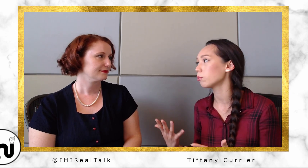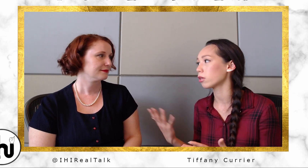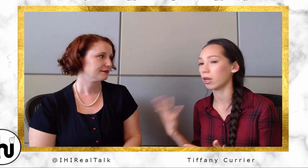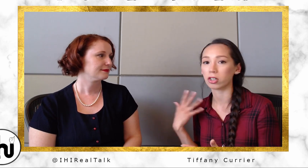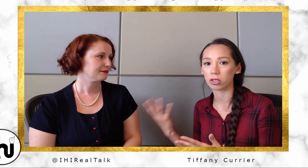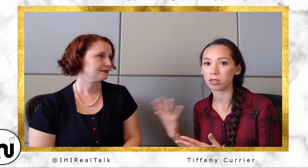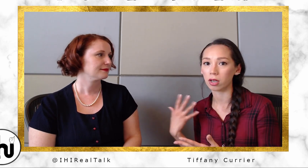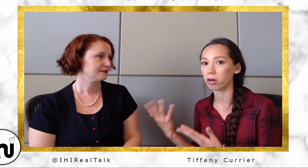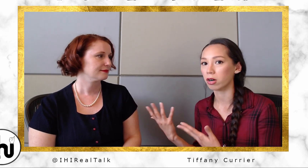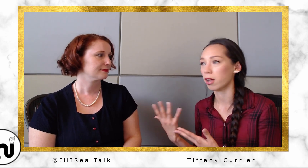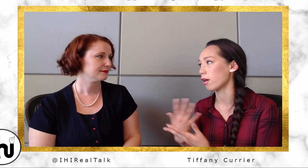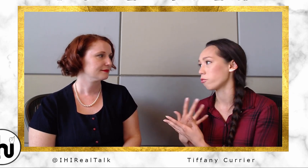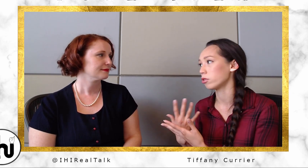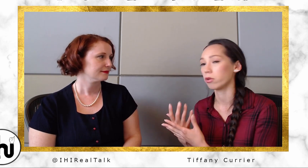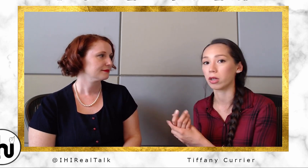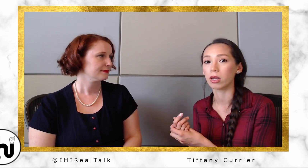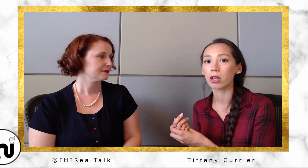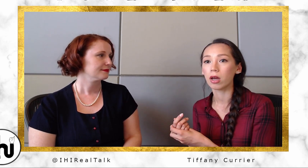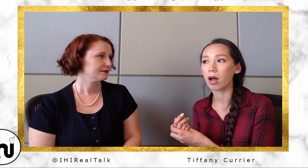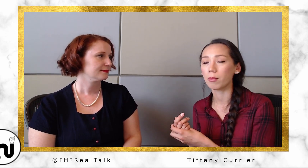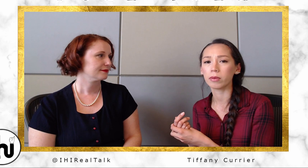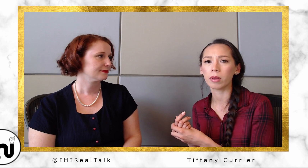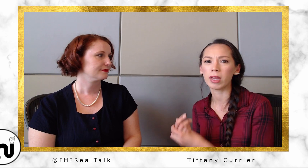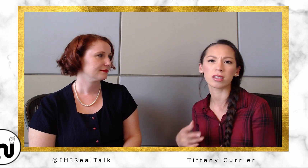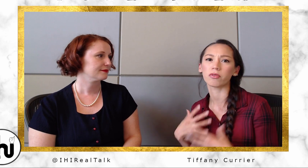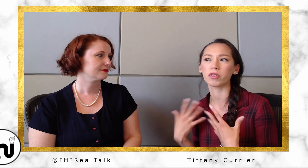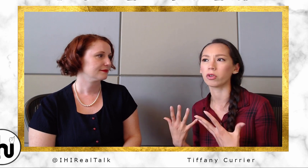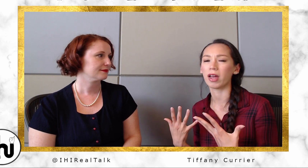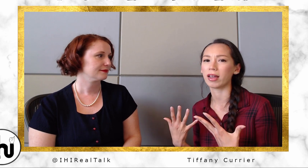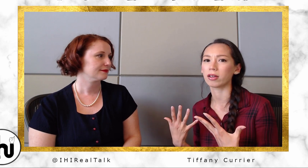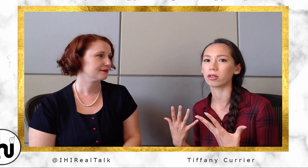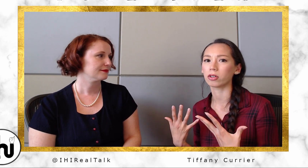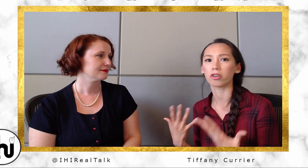connections, like her and I have been doing, it makes it feel like you're not